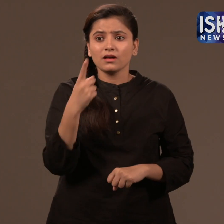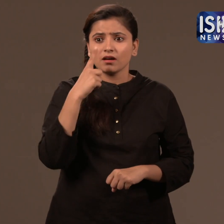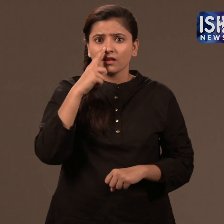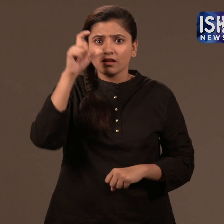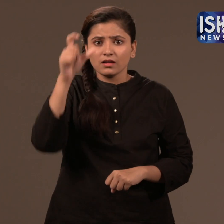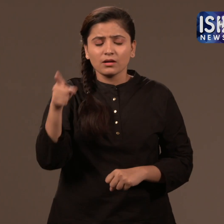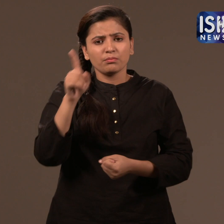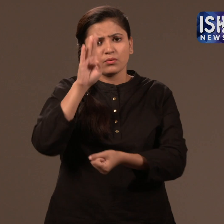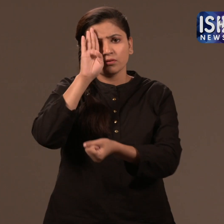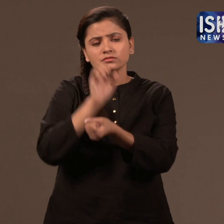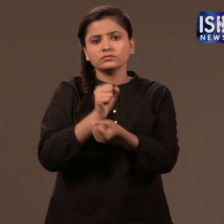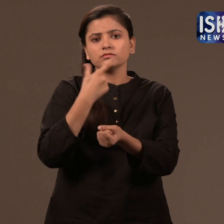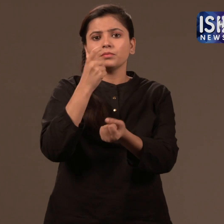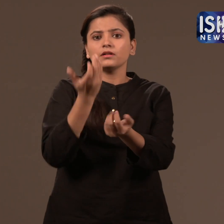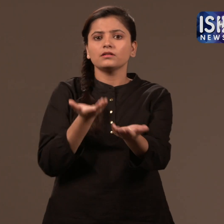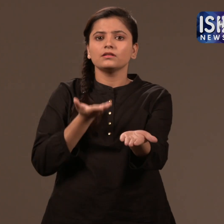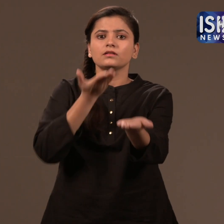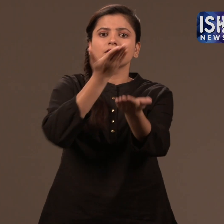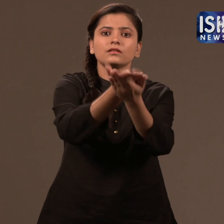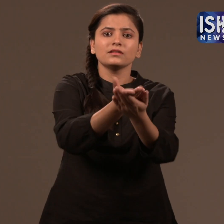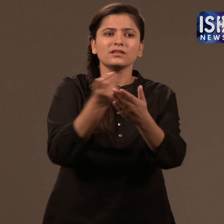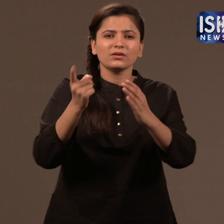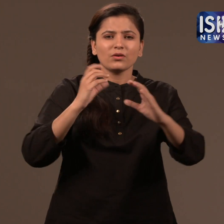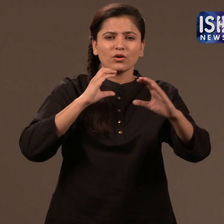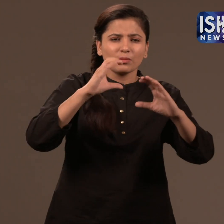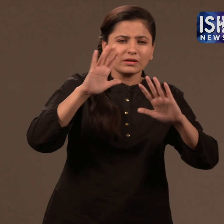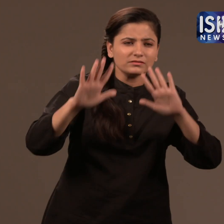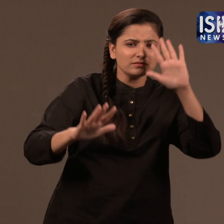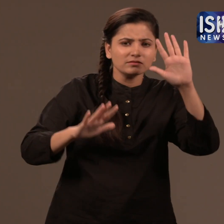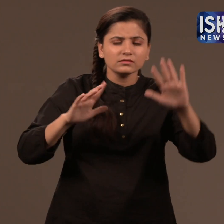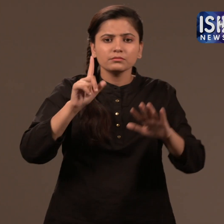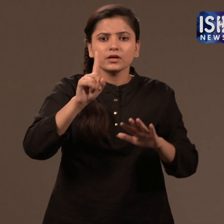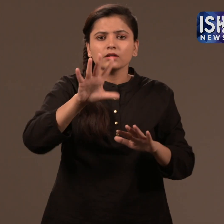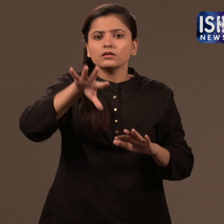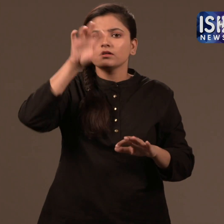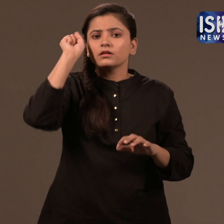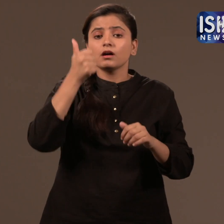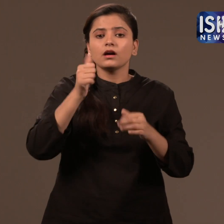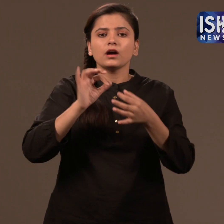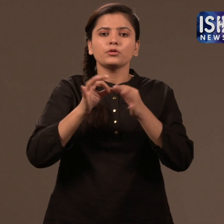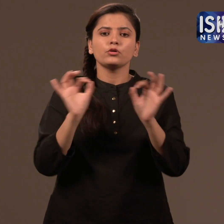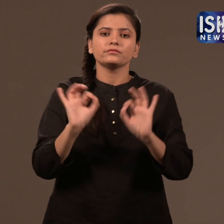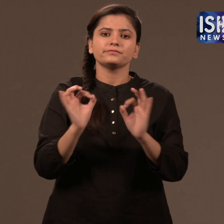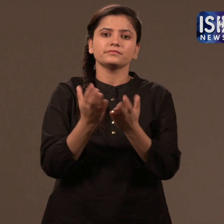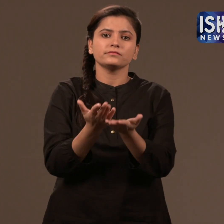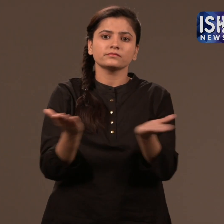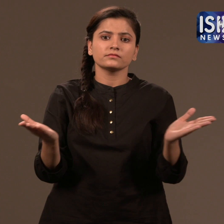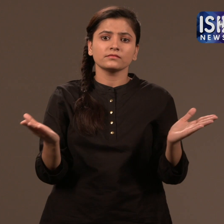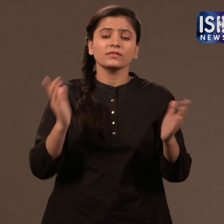At the police, the survivor had a terrible time trying to communicate due to the lack of interpreters.